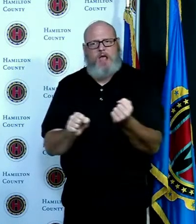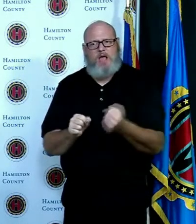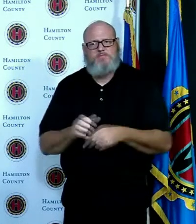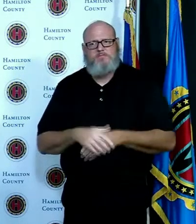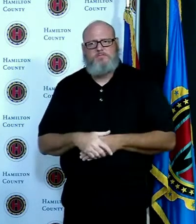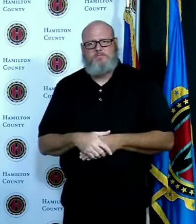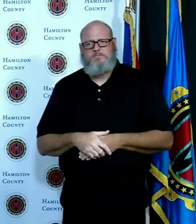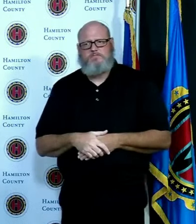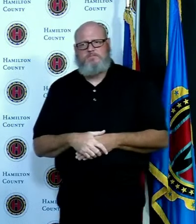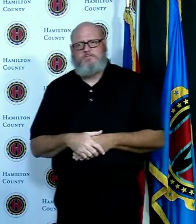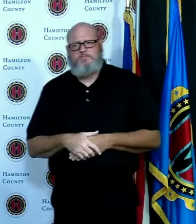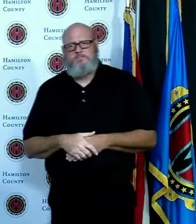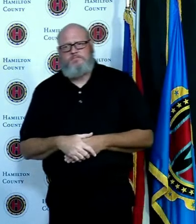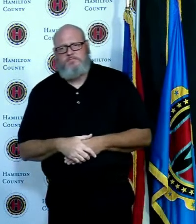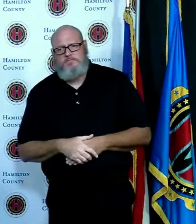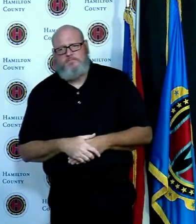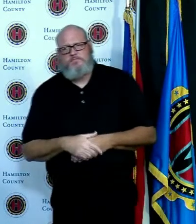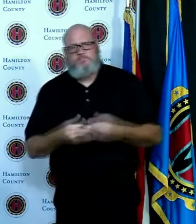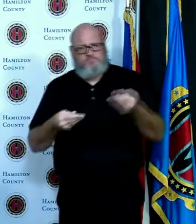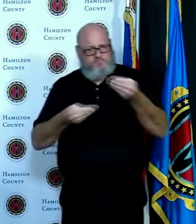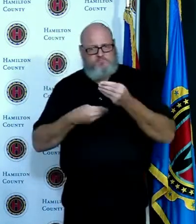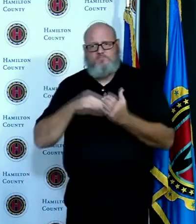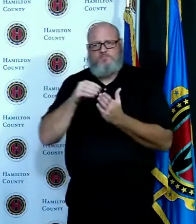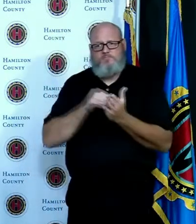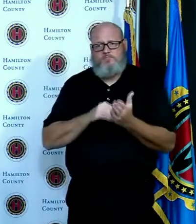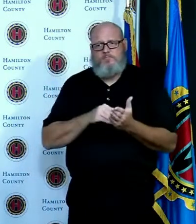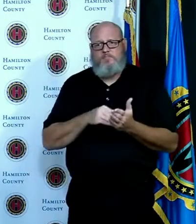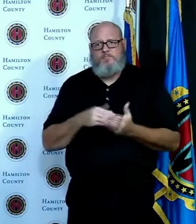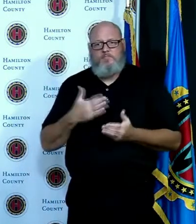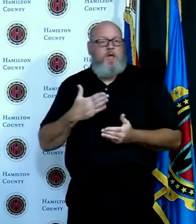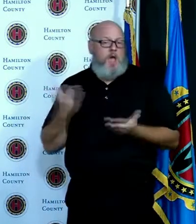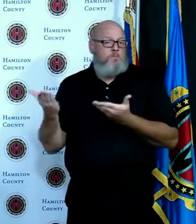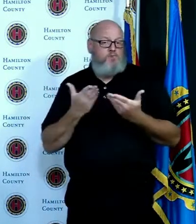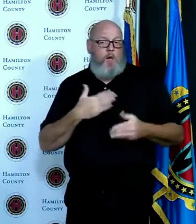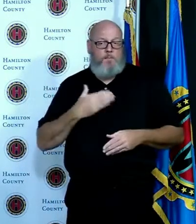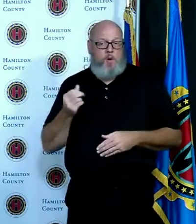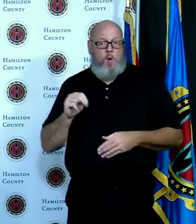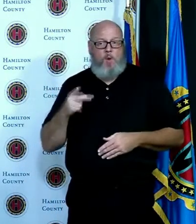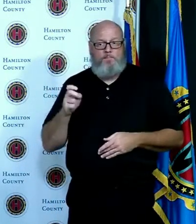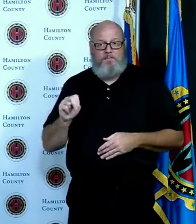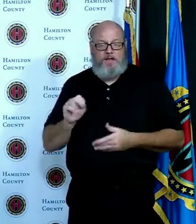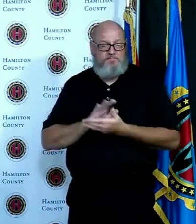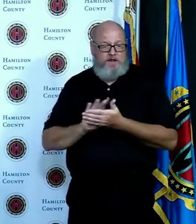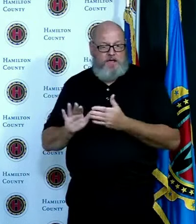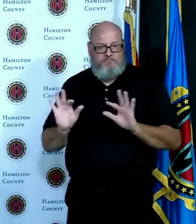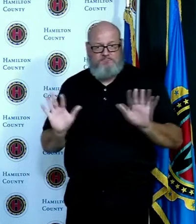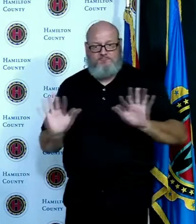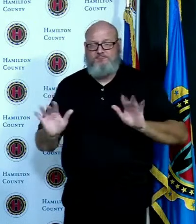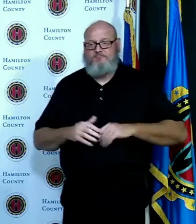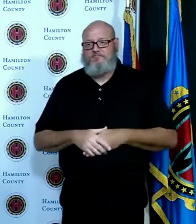get my ballot I did bring my own pen so that was handy and then voted and dropped it in the